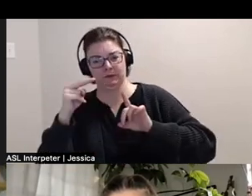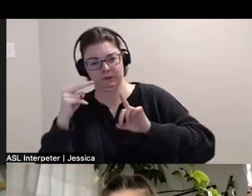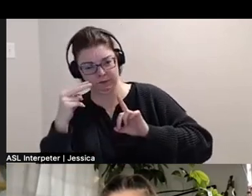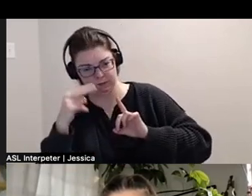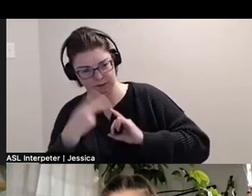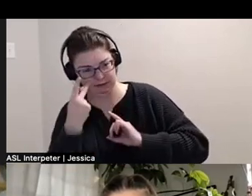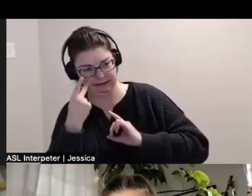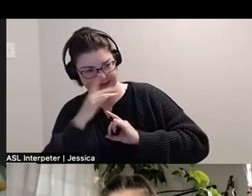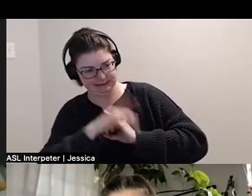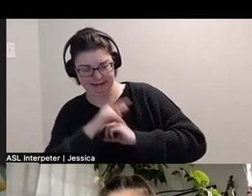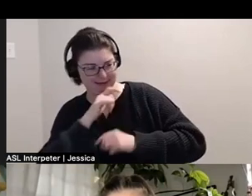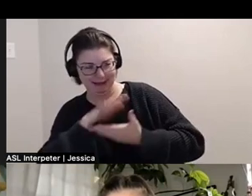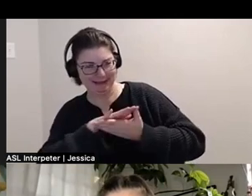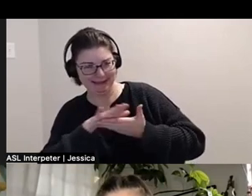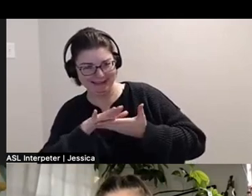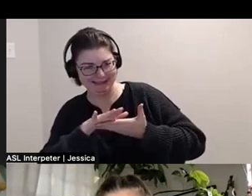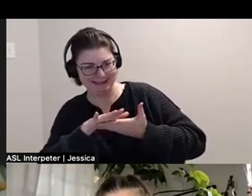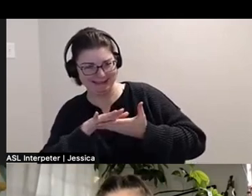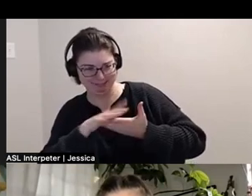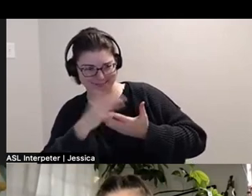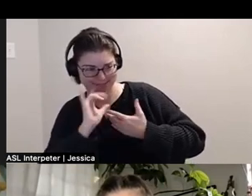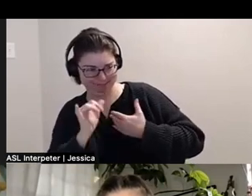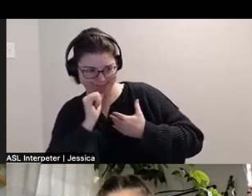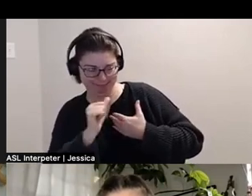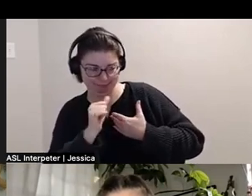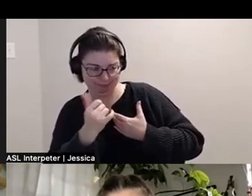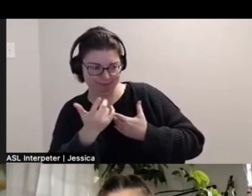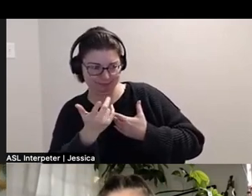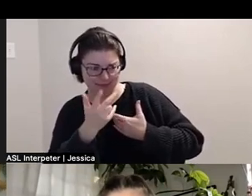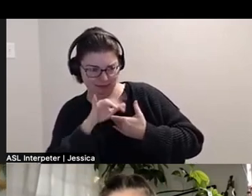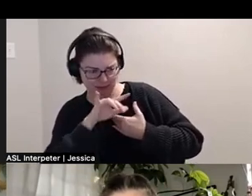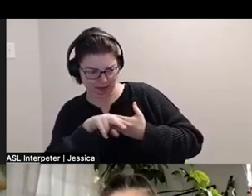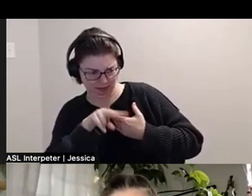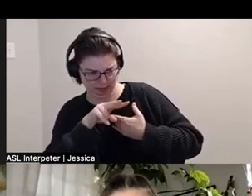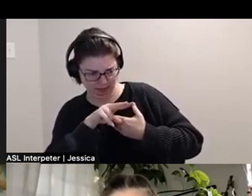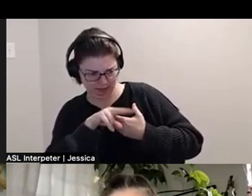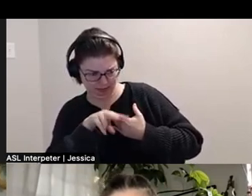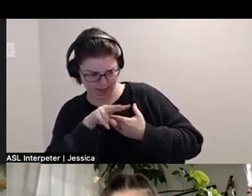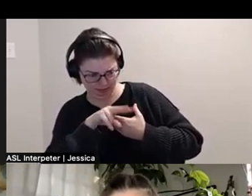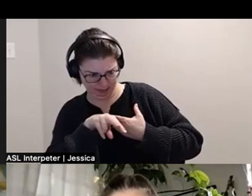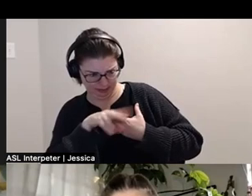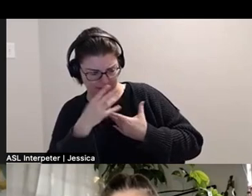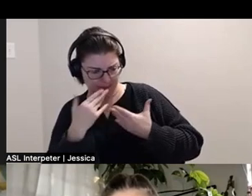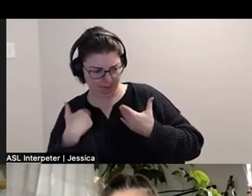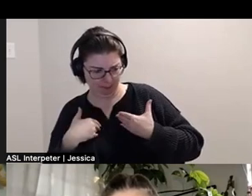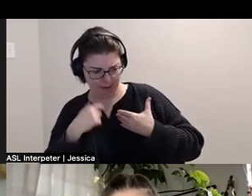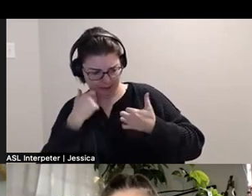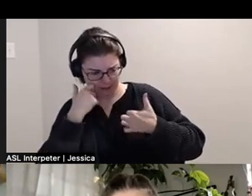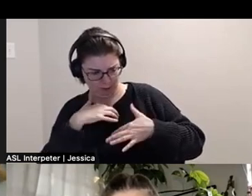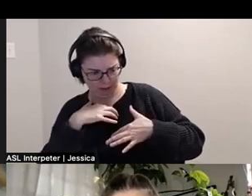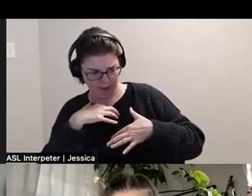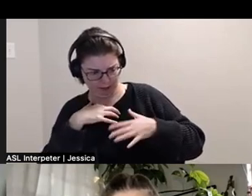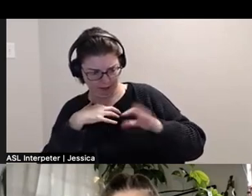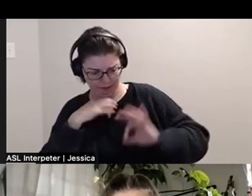this extended amount of time and bodily, bodily bendy things,